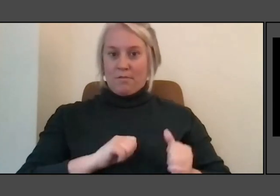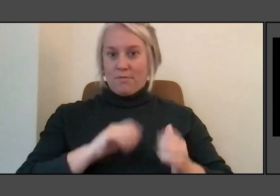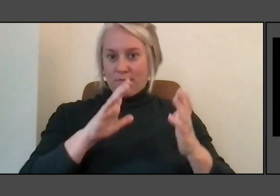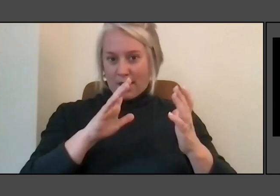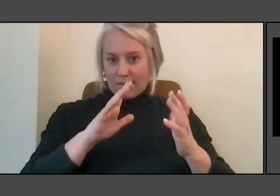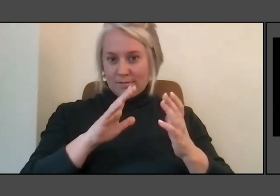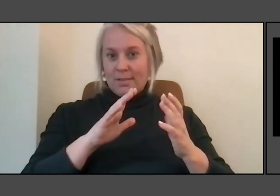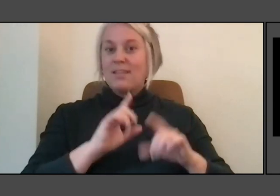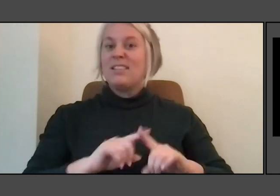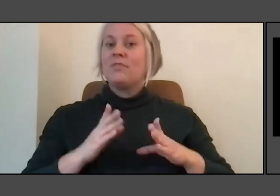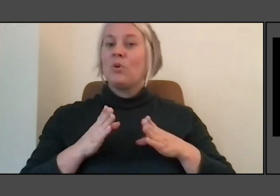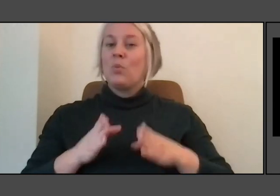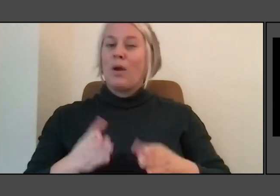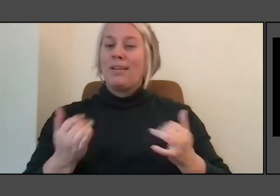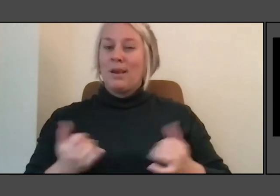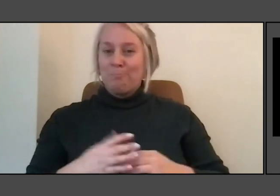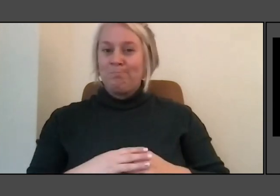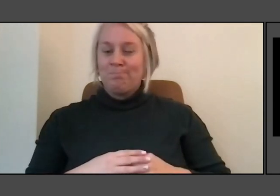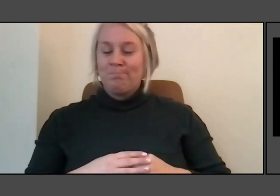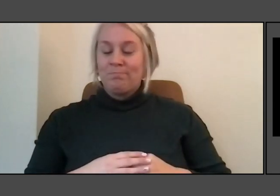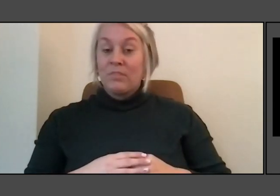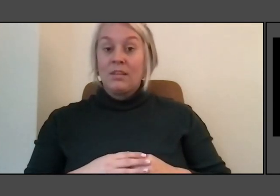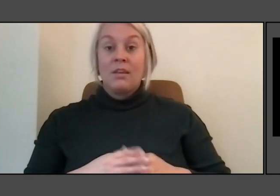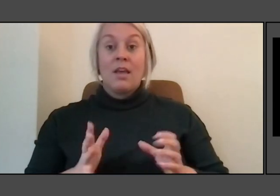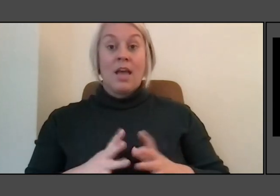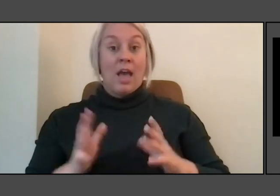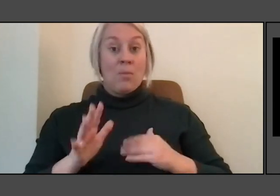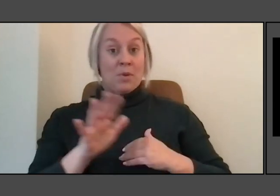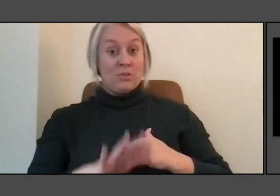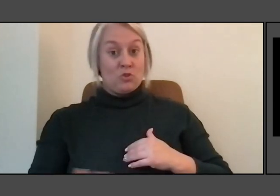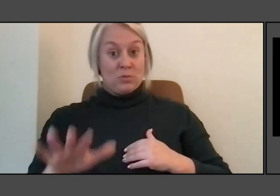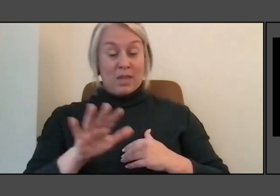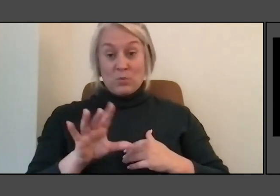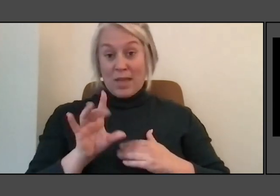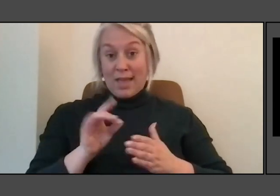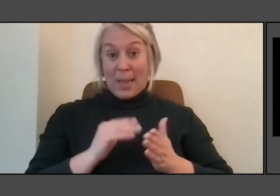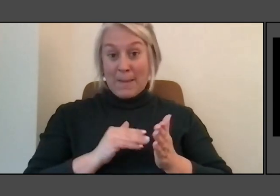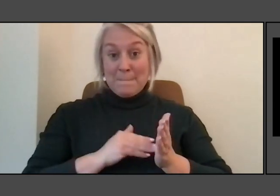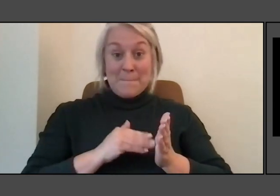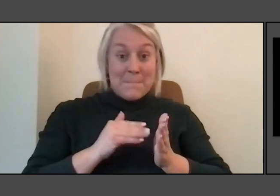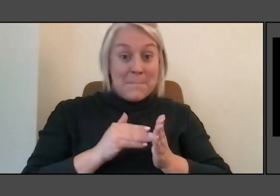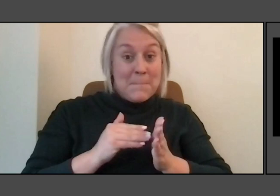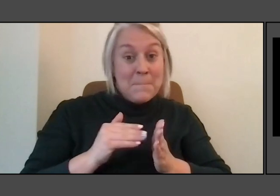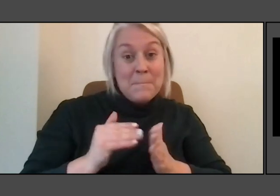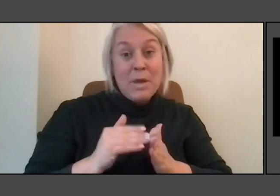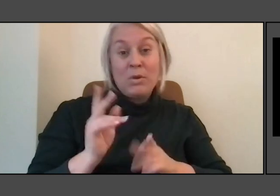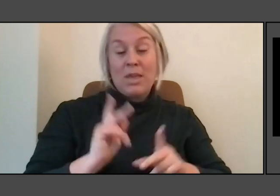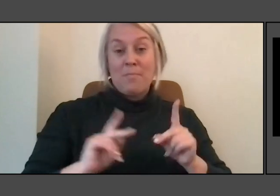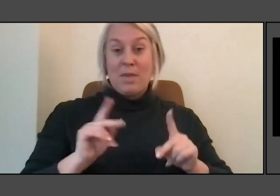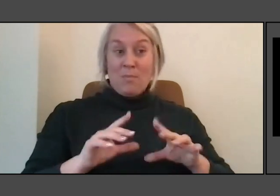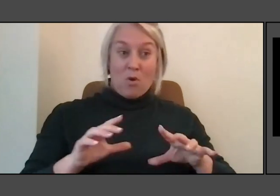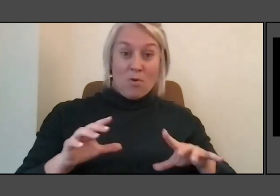So how much space would 8 billion people take up if we lived at the density of Manhattan?